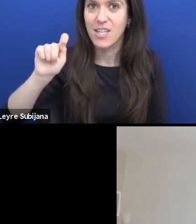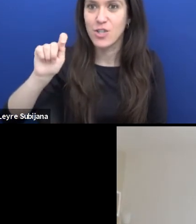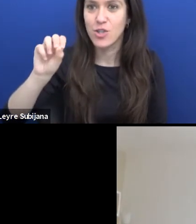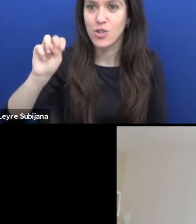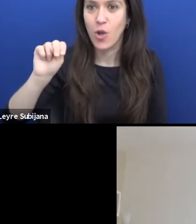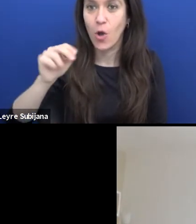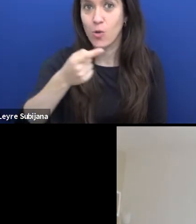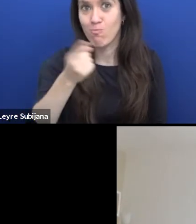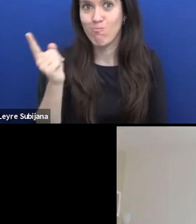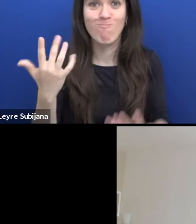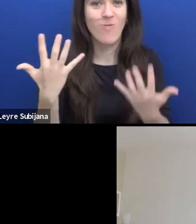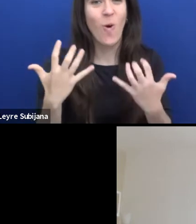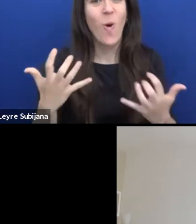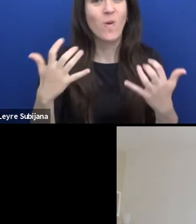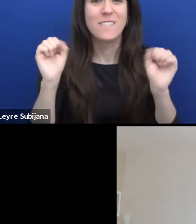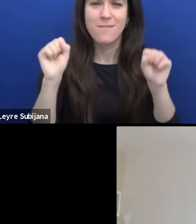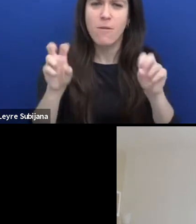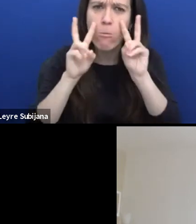you are welcome to ask questions in the chat.